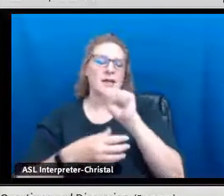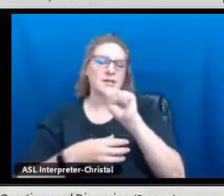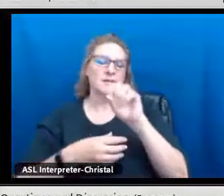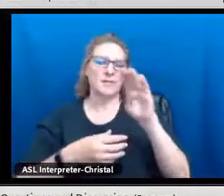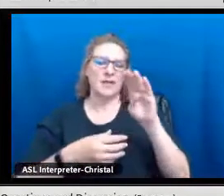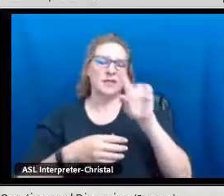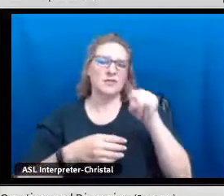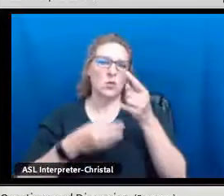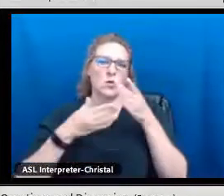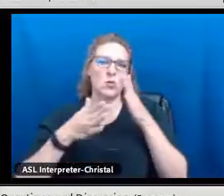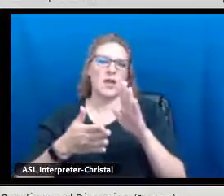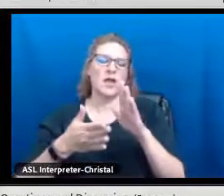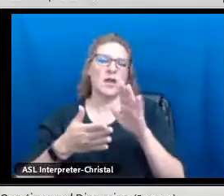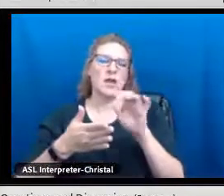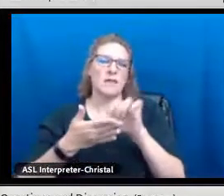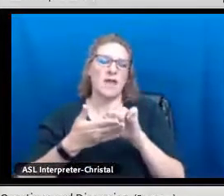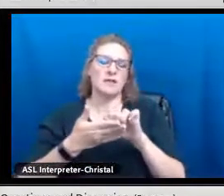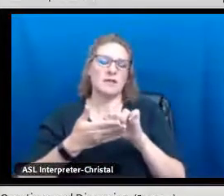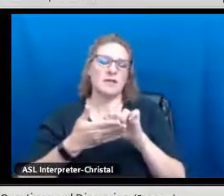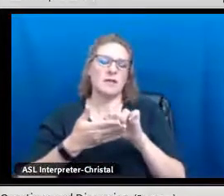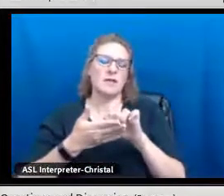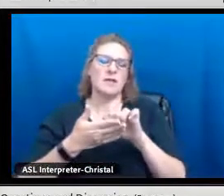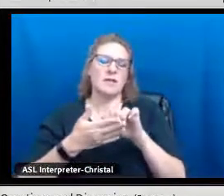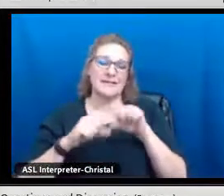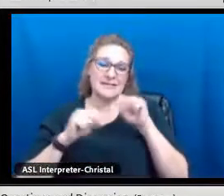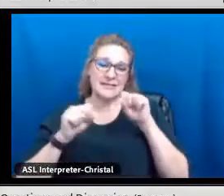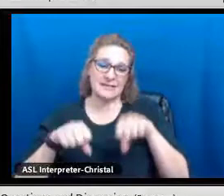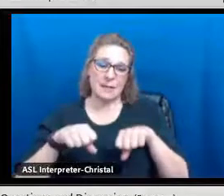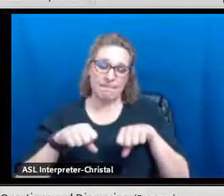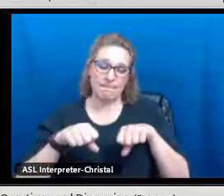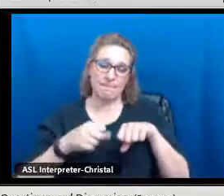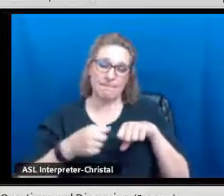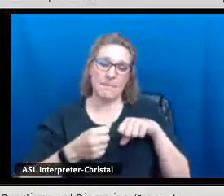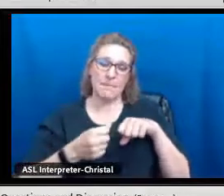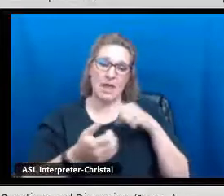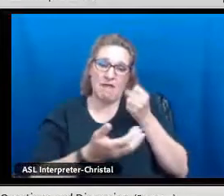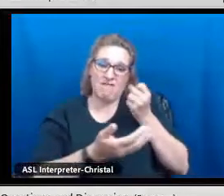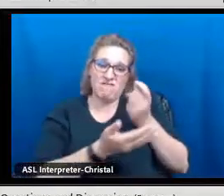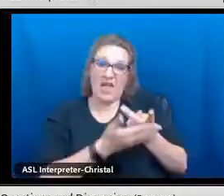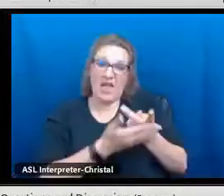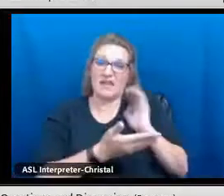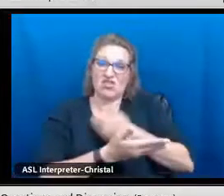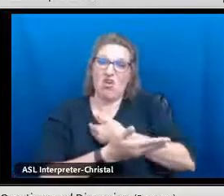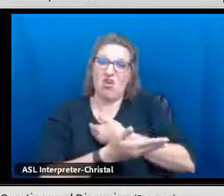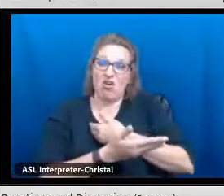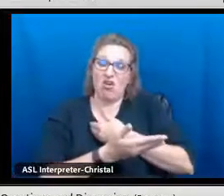The seal is one of the only ways that the western education system validates our languages